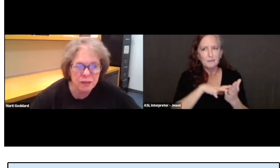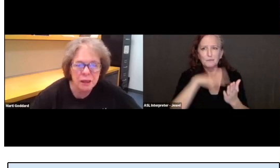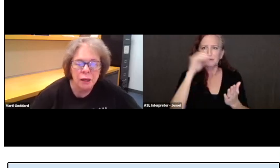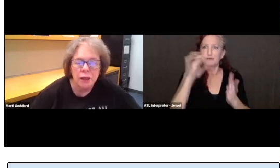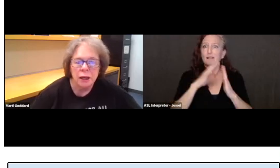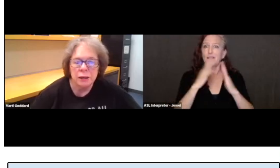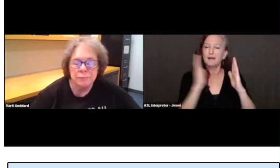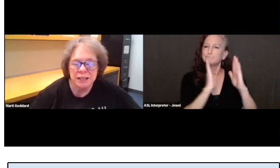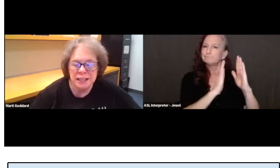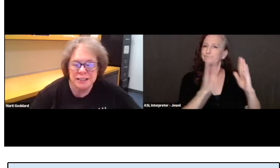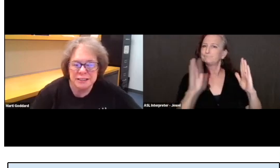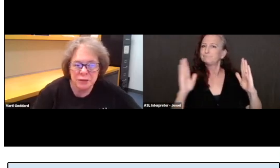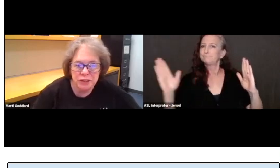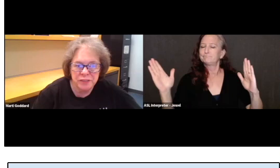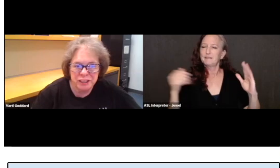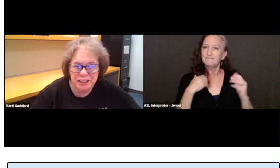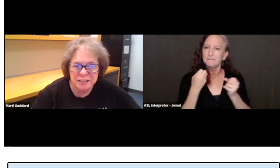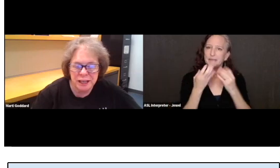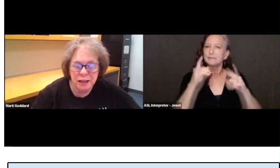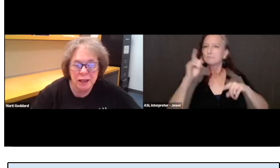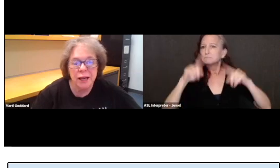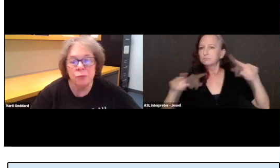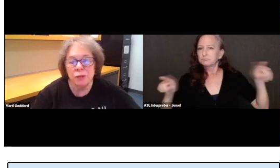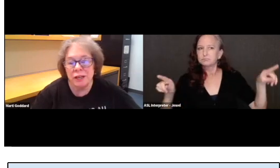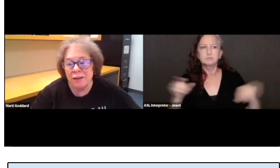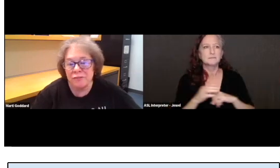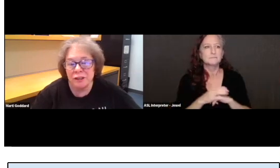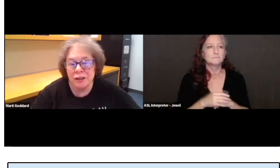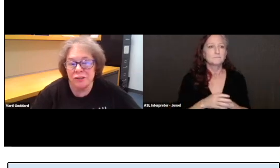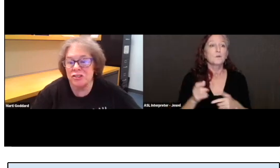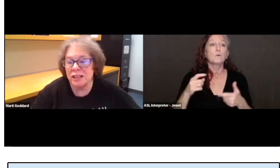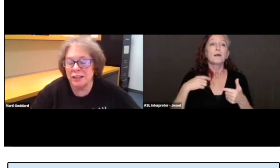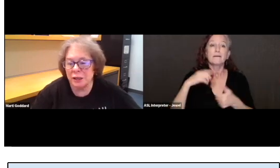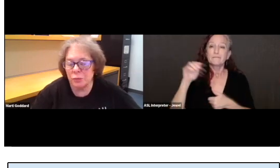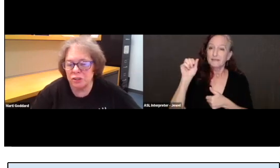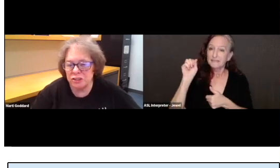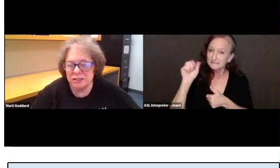As I said, we have ASL and we have other sign languages.